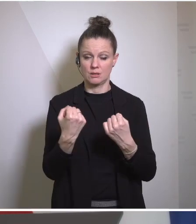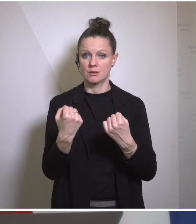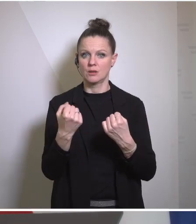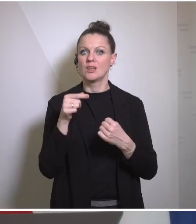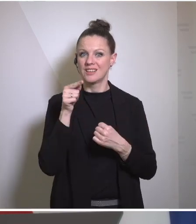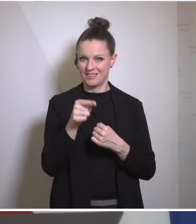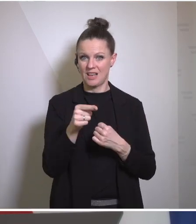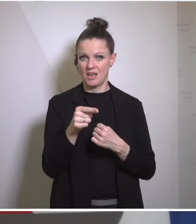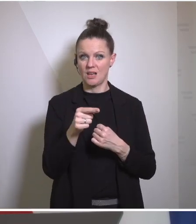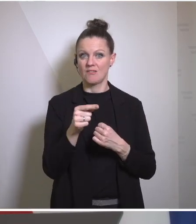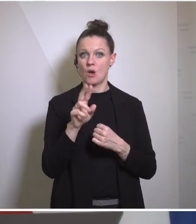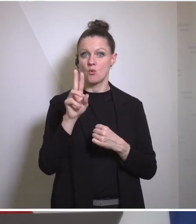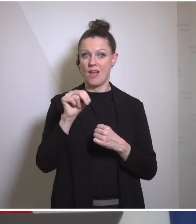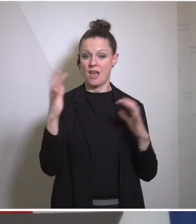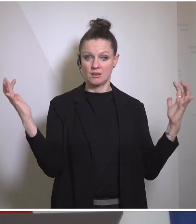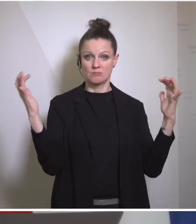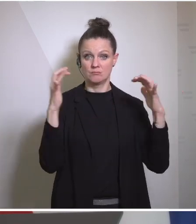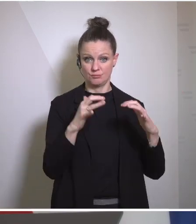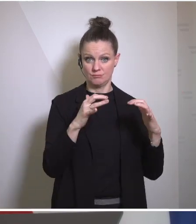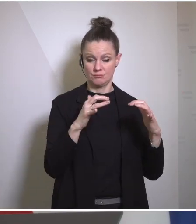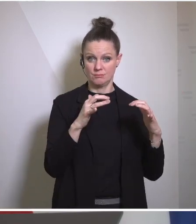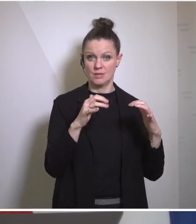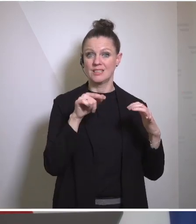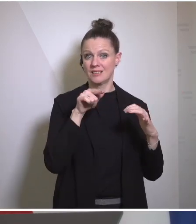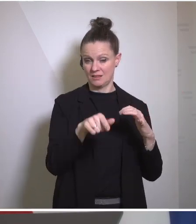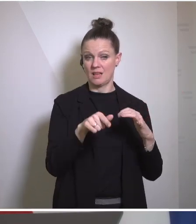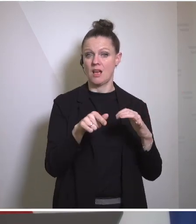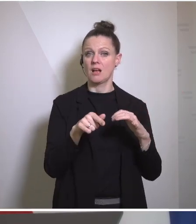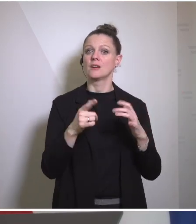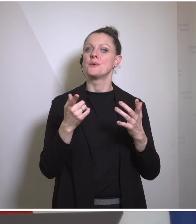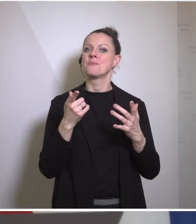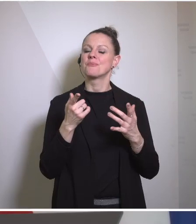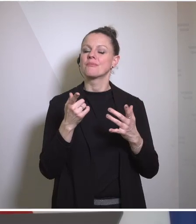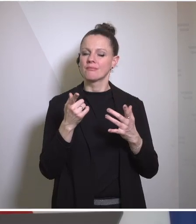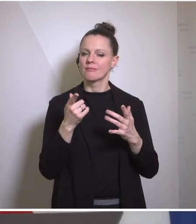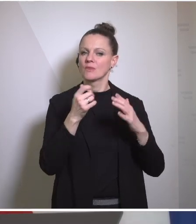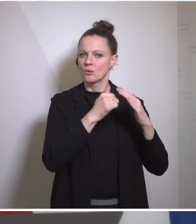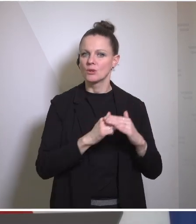of the un supported every resolution against the Soviet Union and even issued one or put